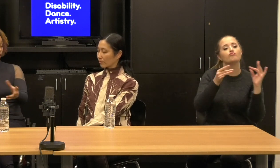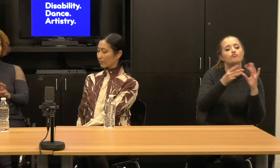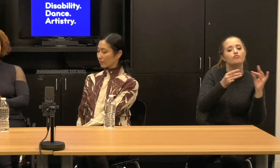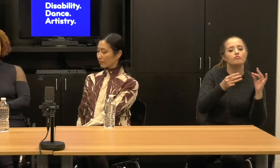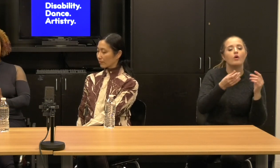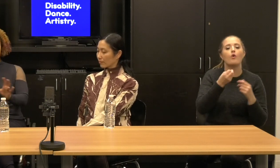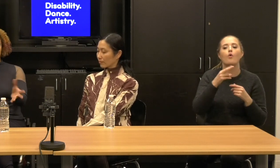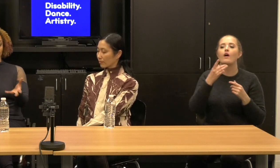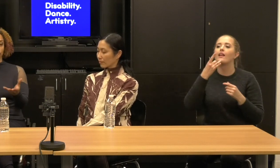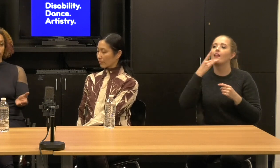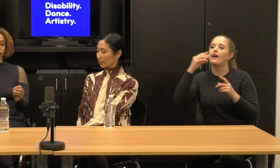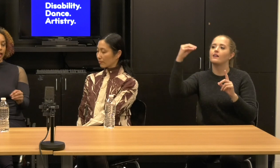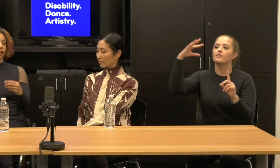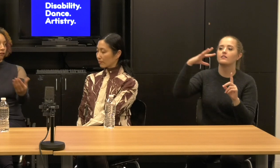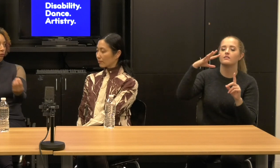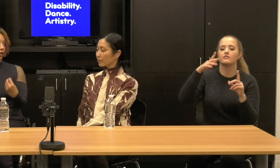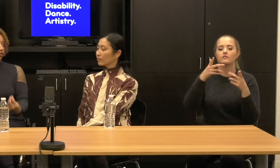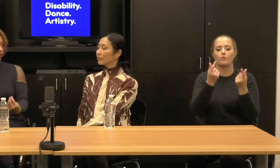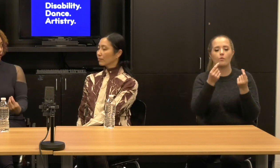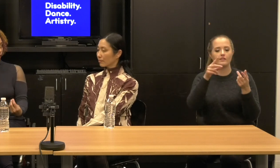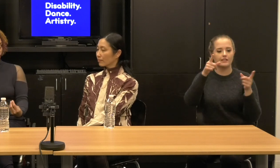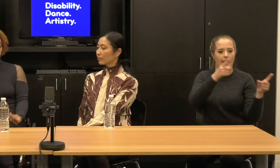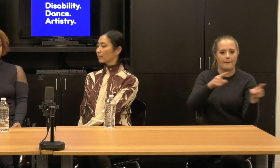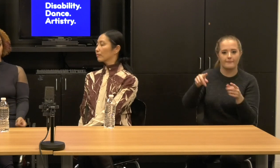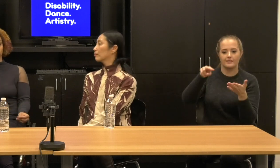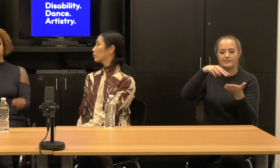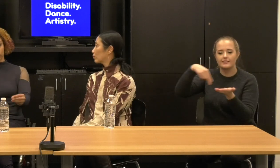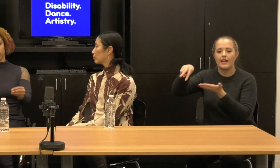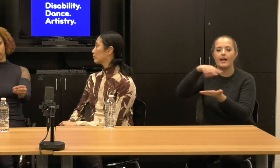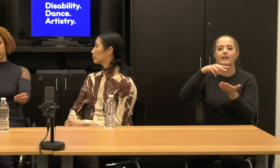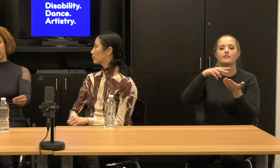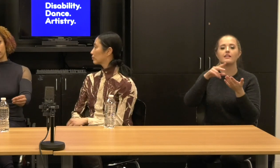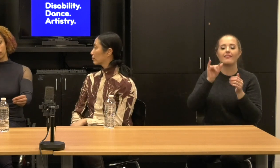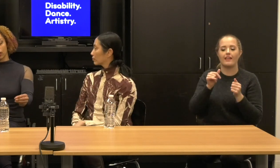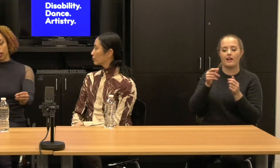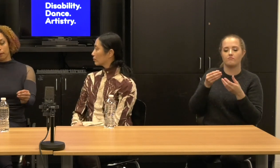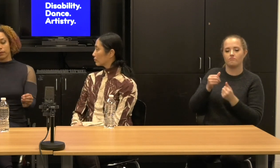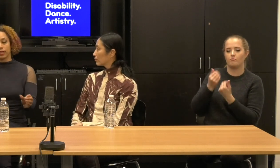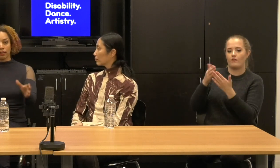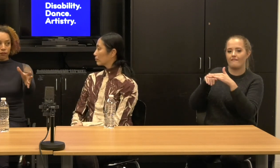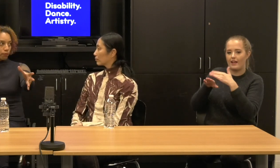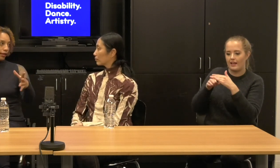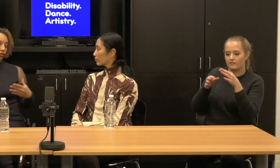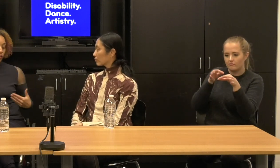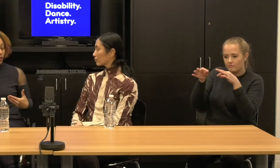the lights and the stage of you getting information about what is on the stage, but the information